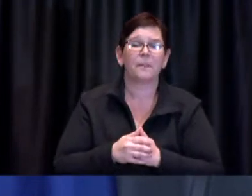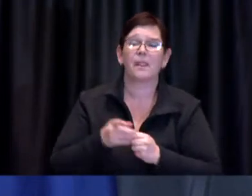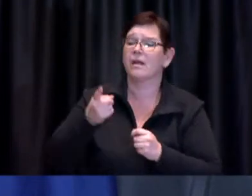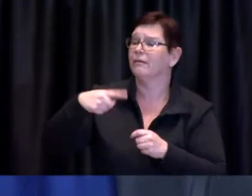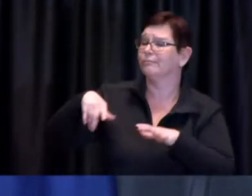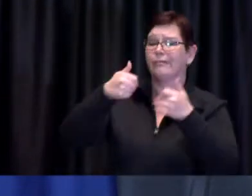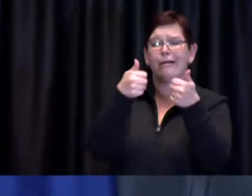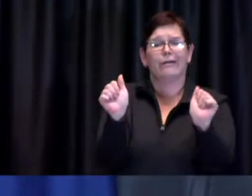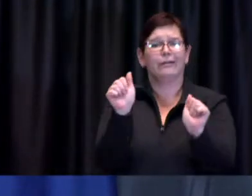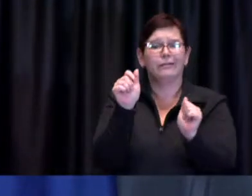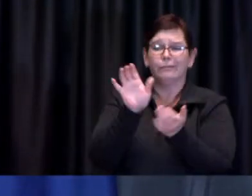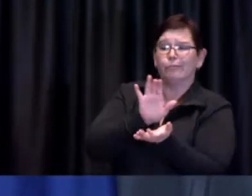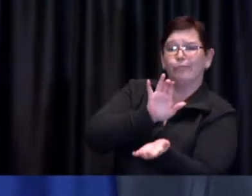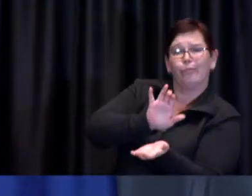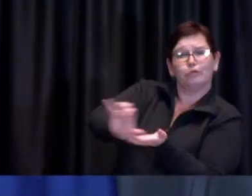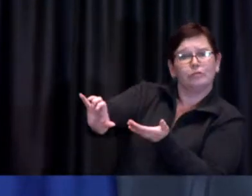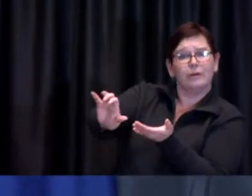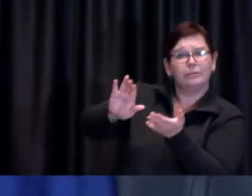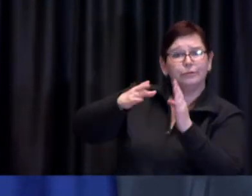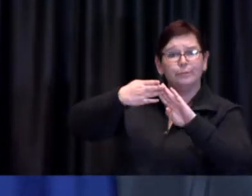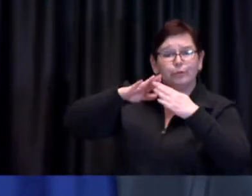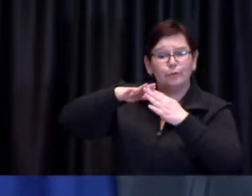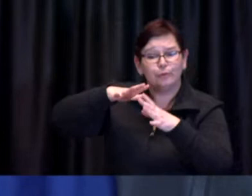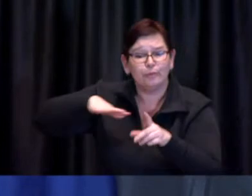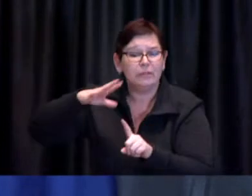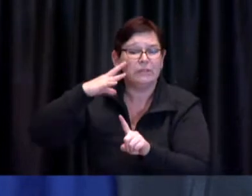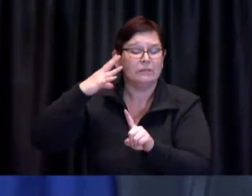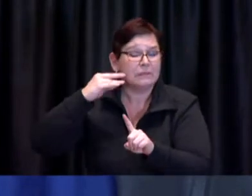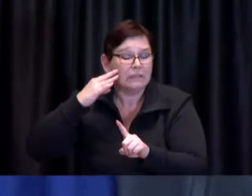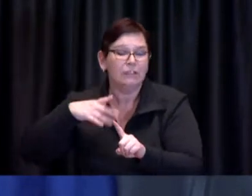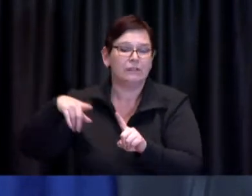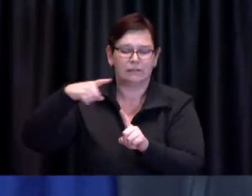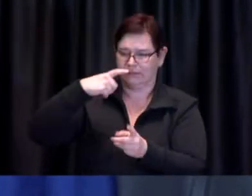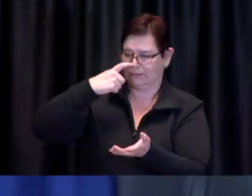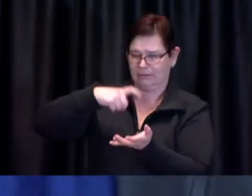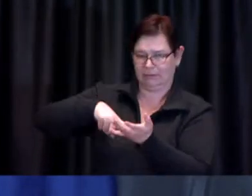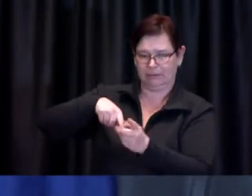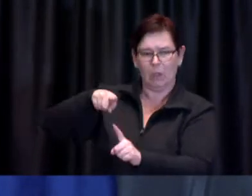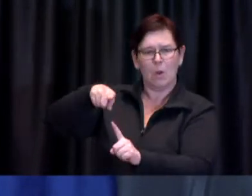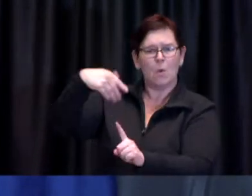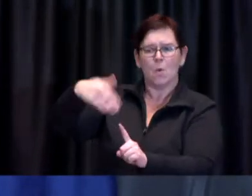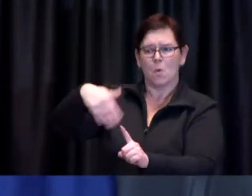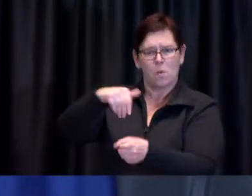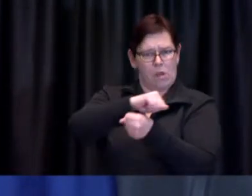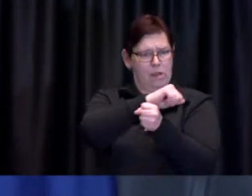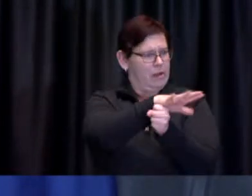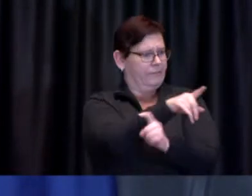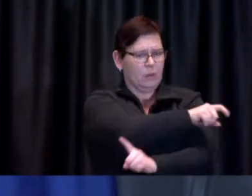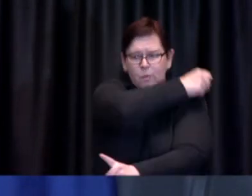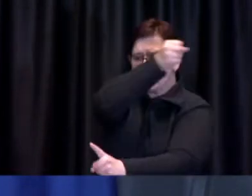and because of the grossly disportionate disproportionate impact of the pandemic itself on those very same people,